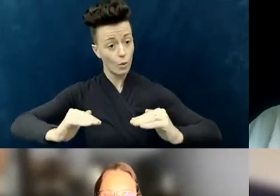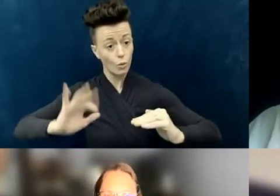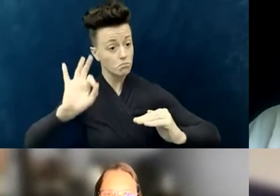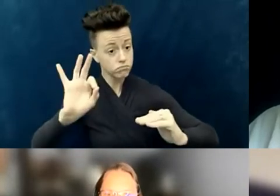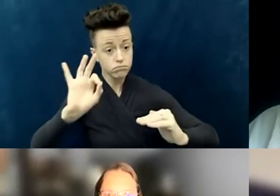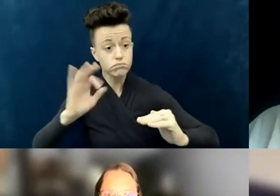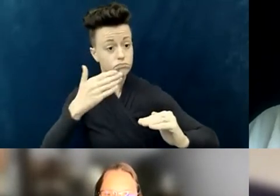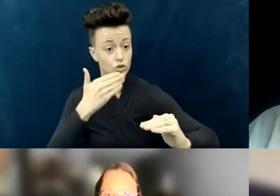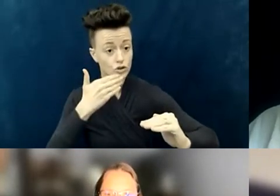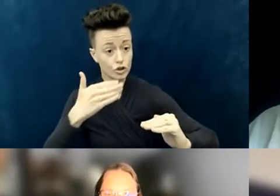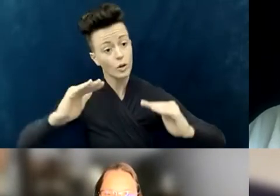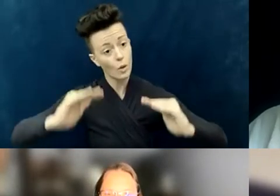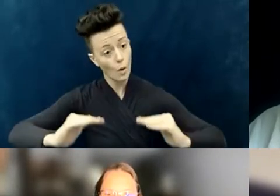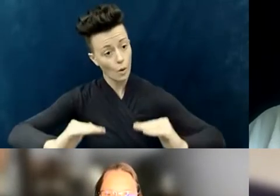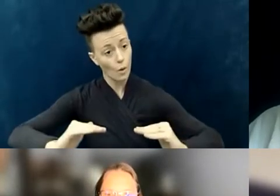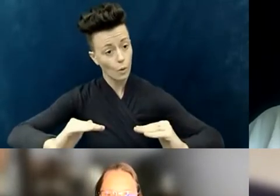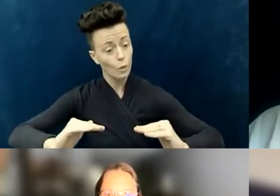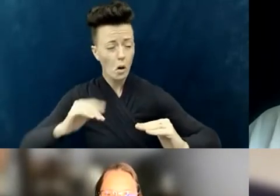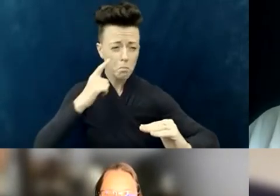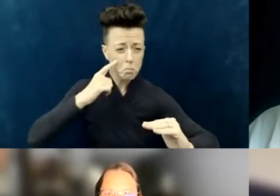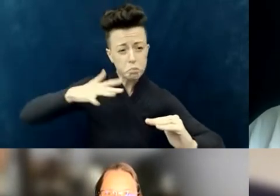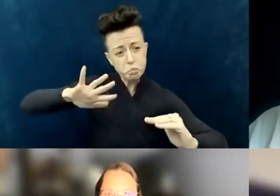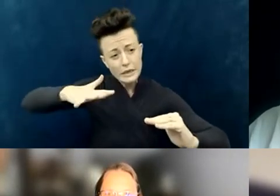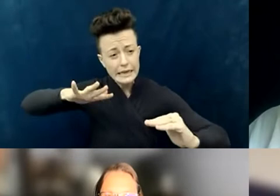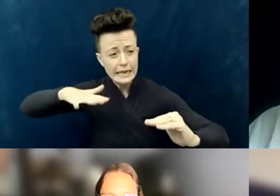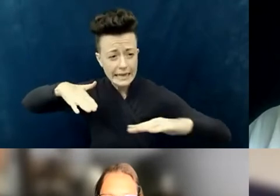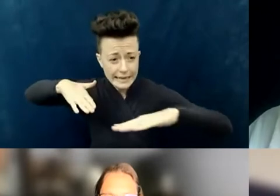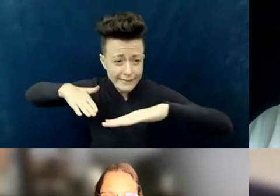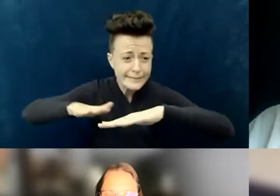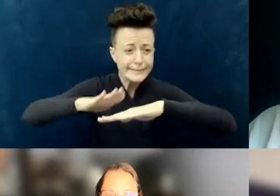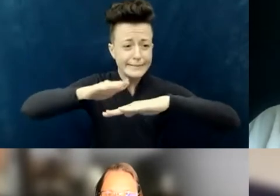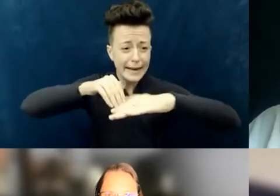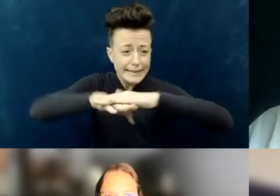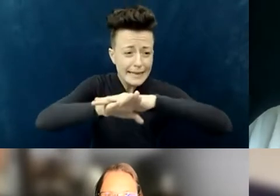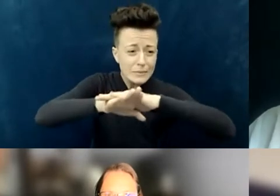and pretty accessible but not fully accessible...